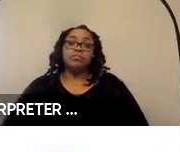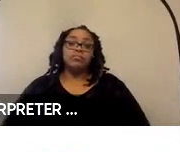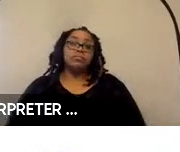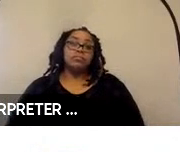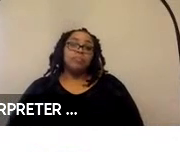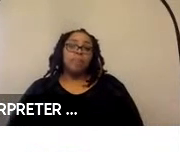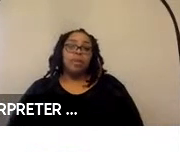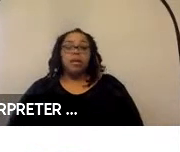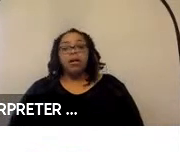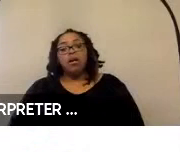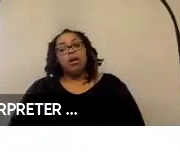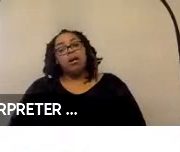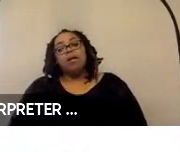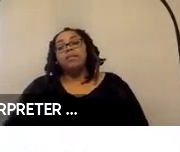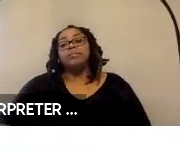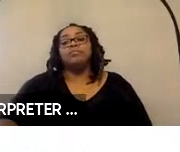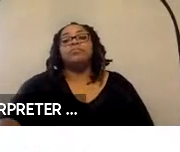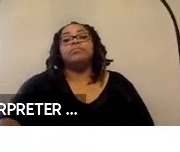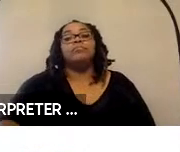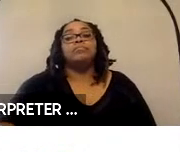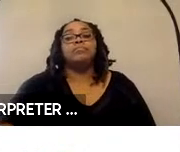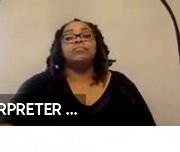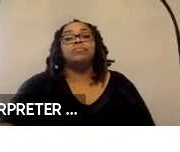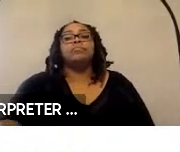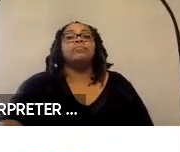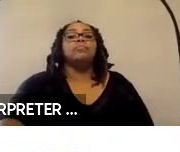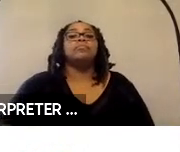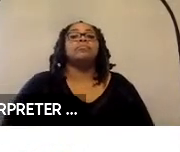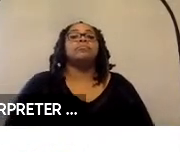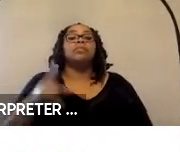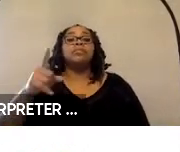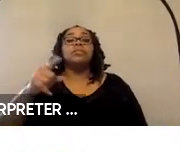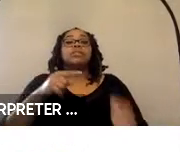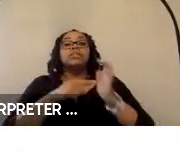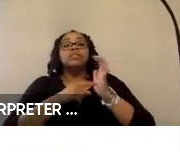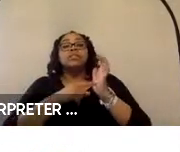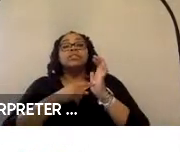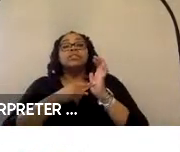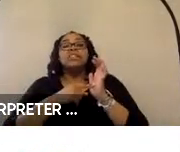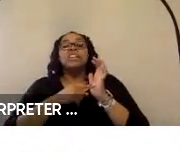slide. So, this is the, illustration of our model